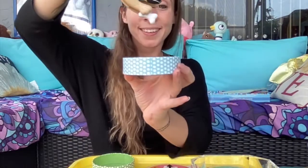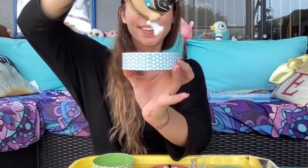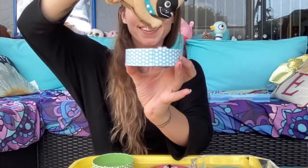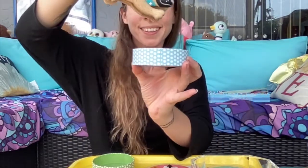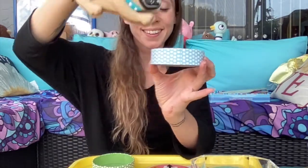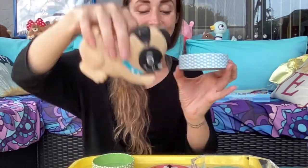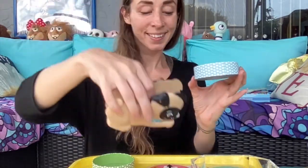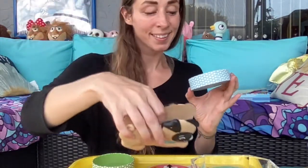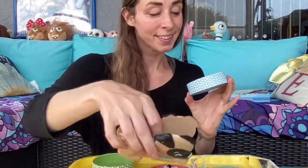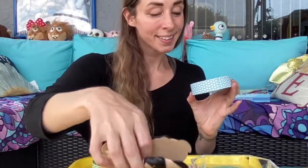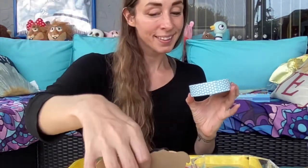five!